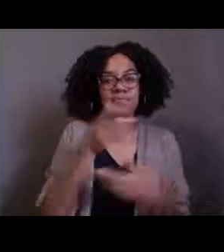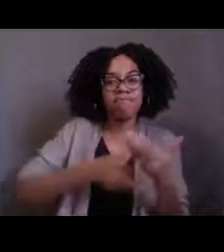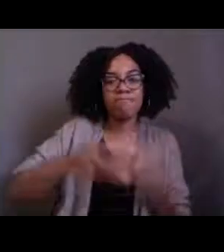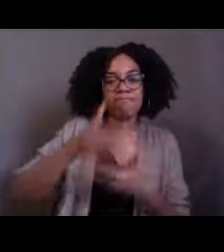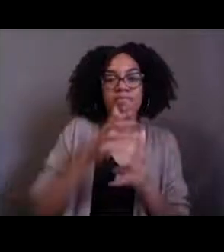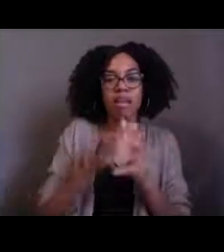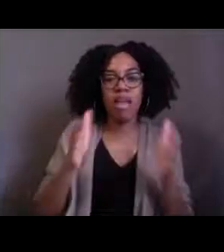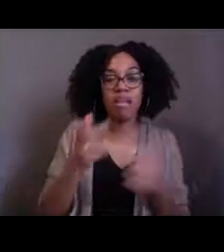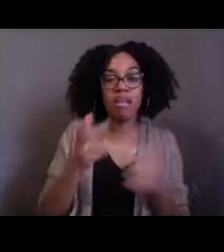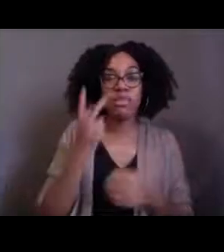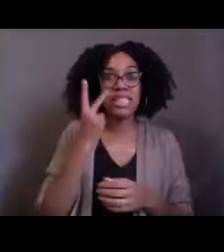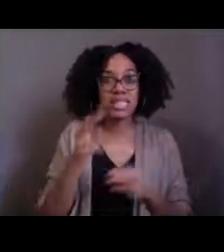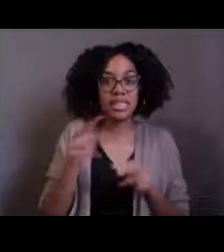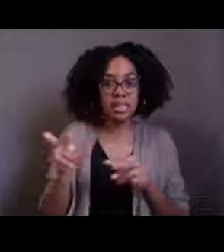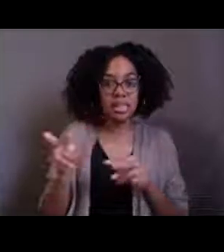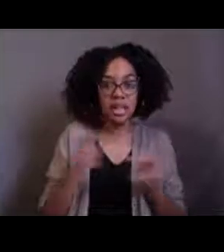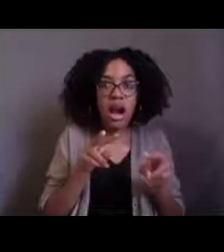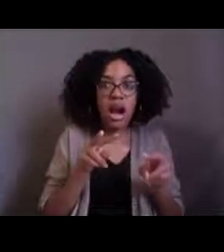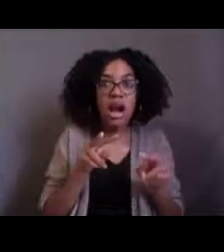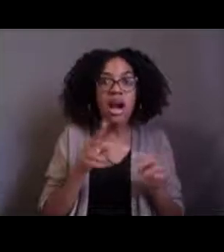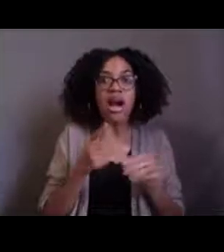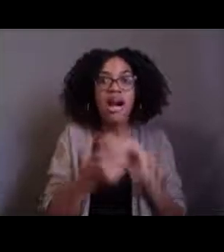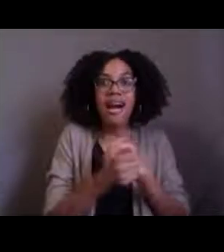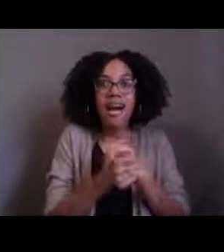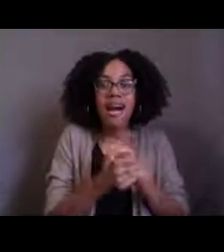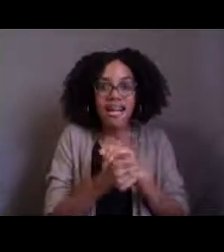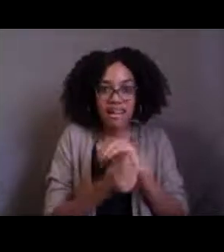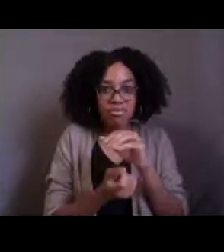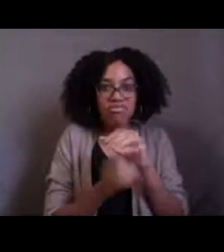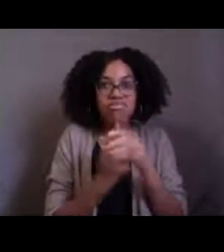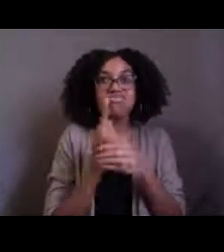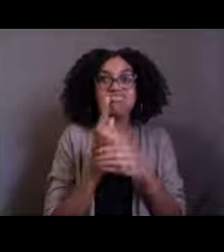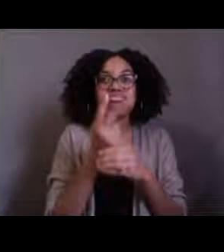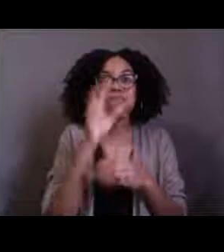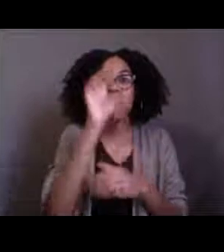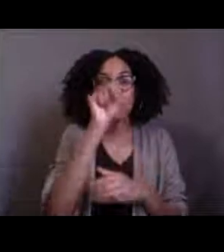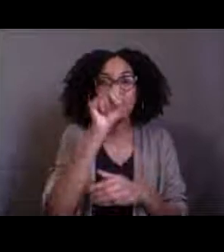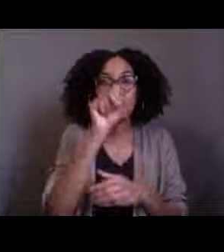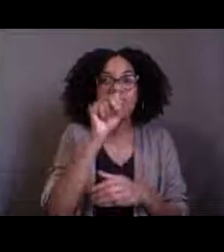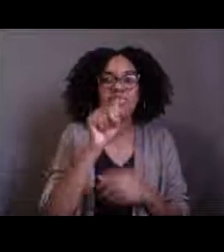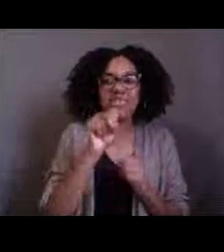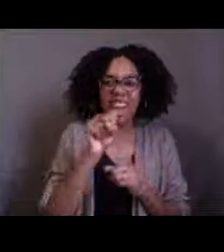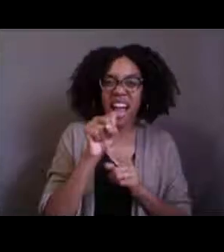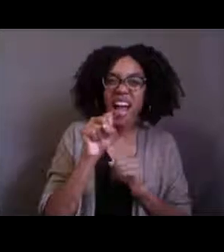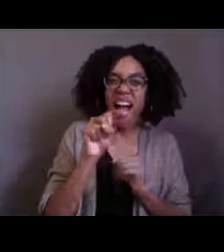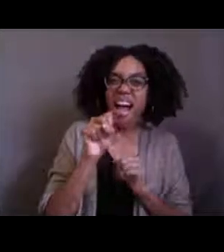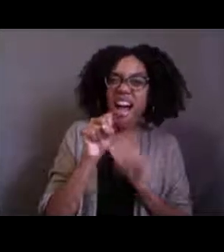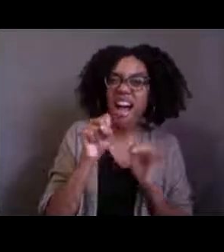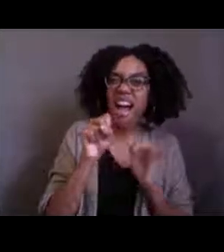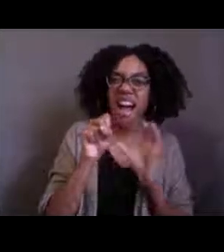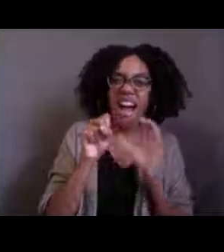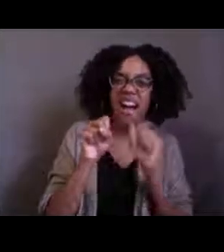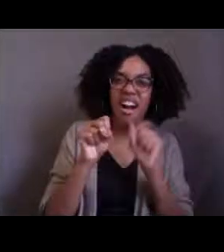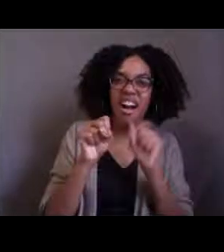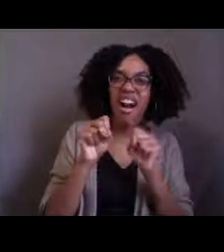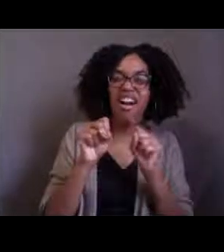So when one eats the other, we say, oh, well maybe that happens more frequently than others than we might've thought before hand.